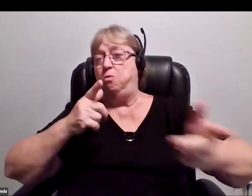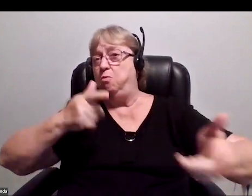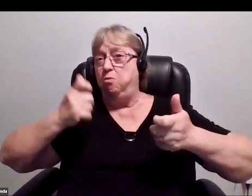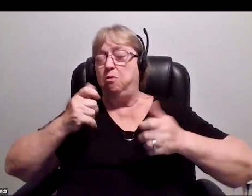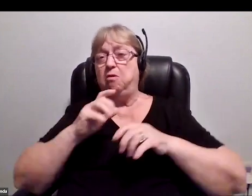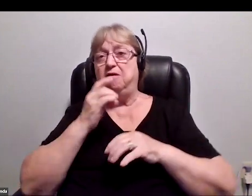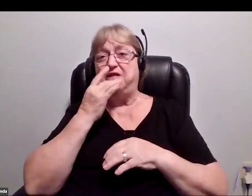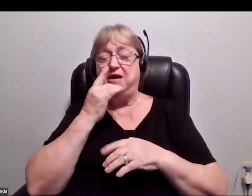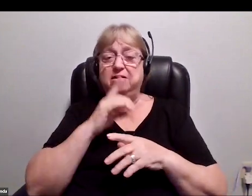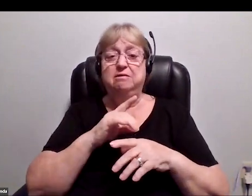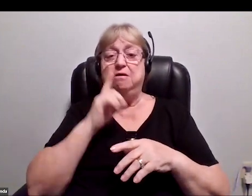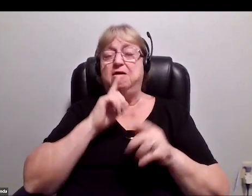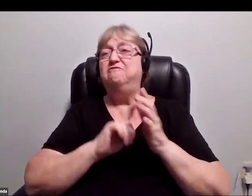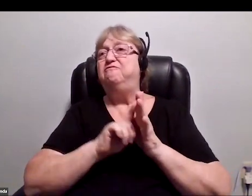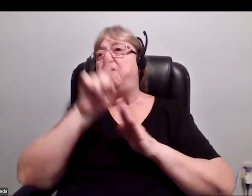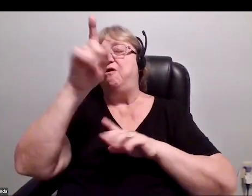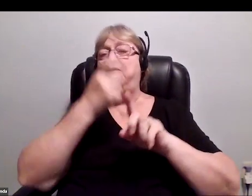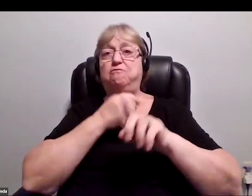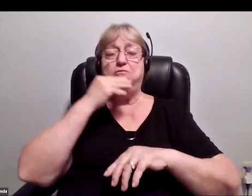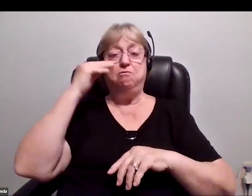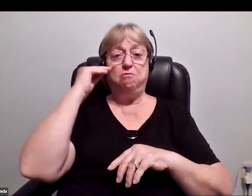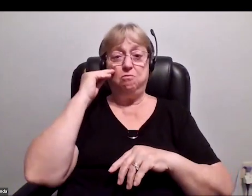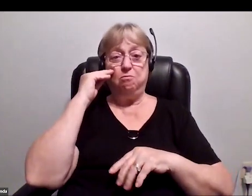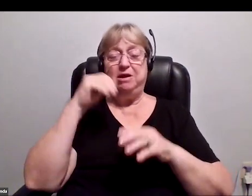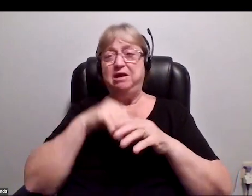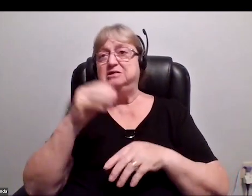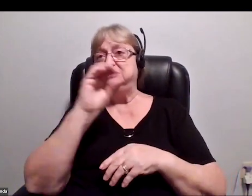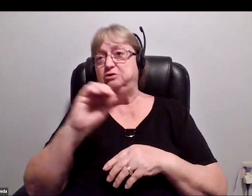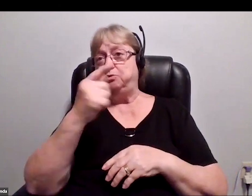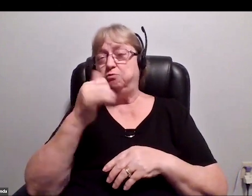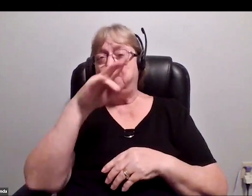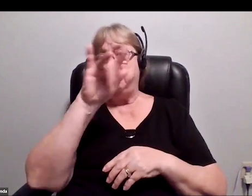Far away from home In zero gravity